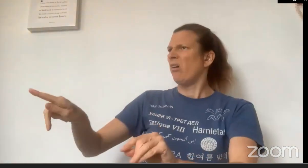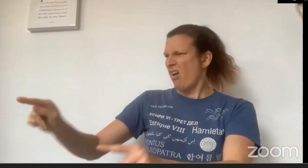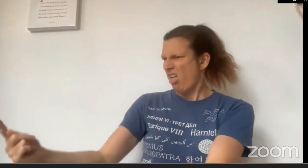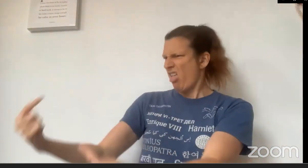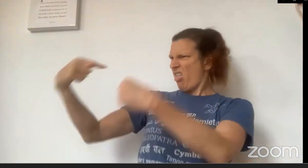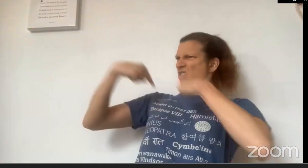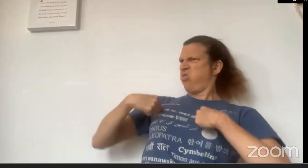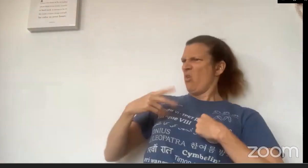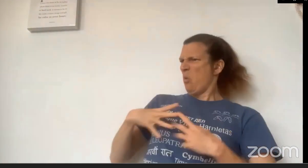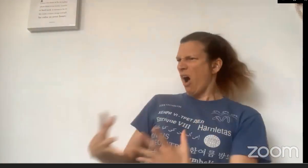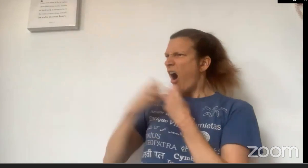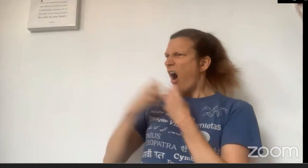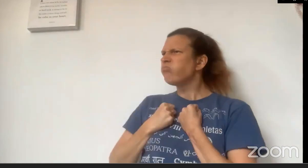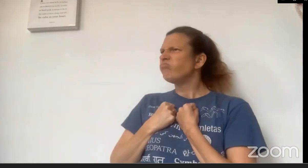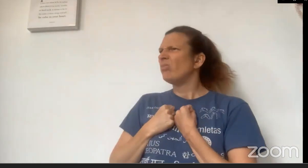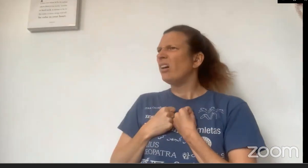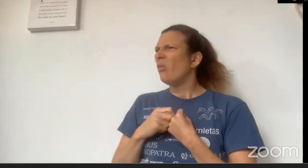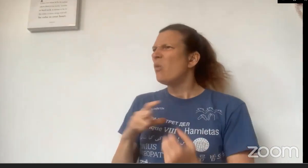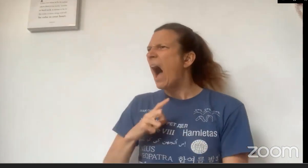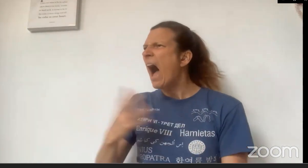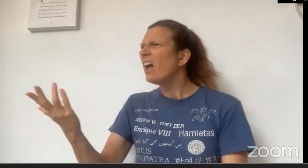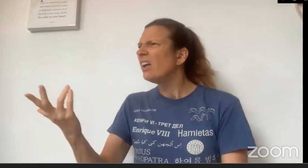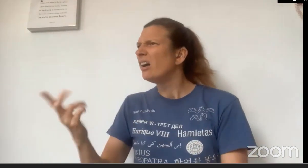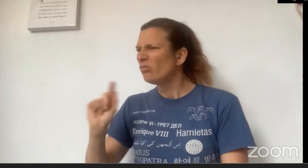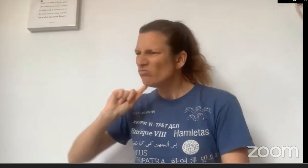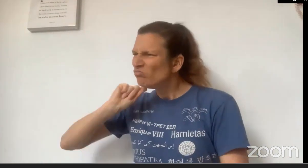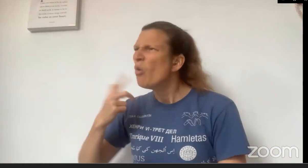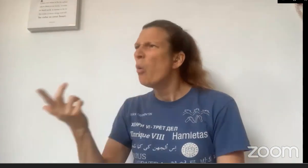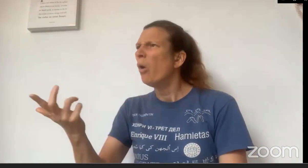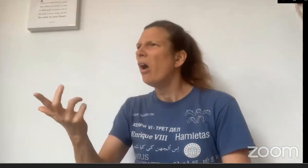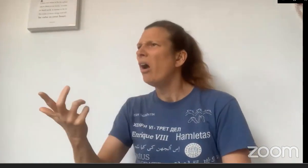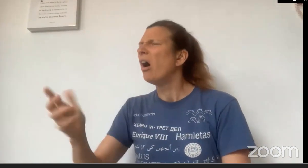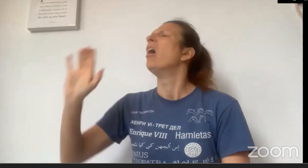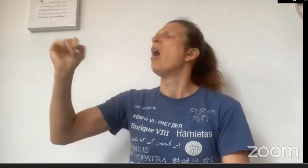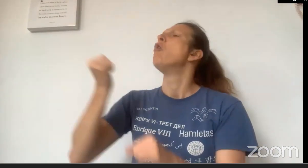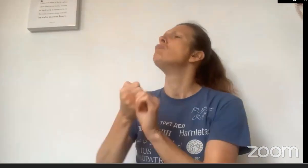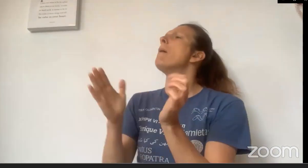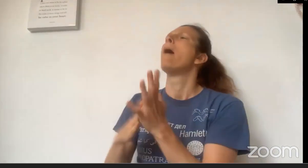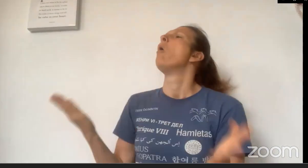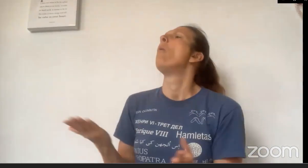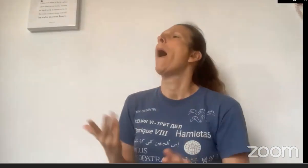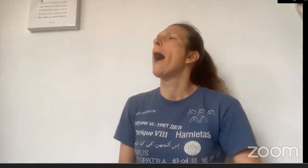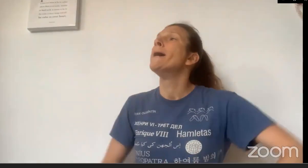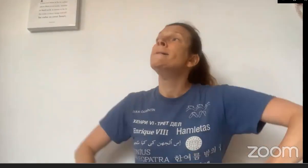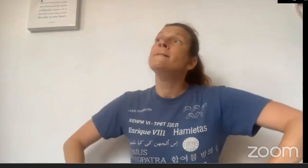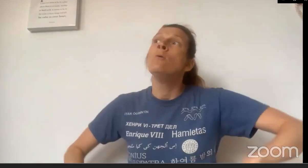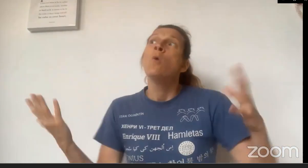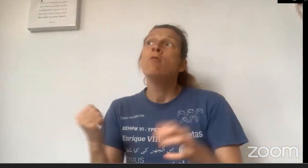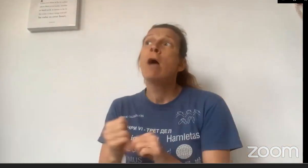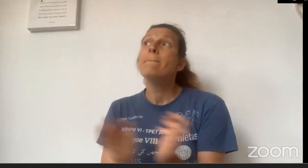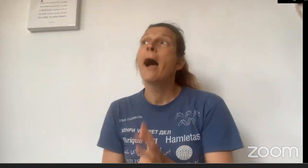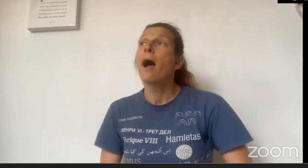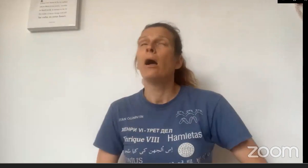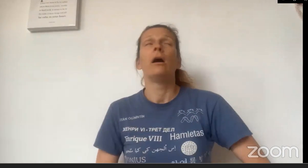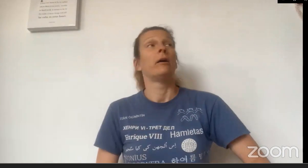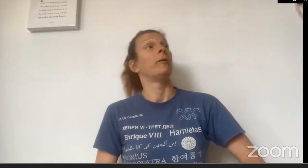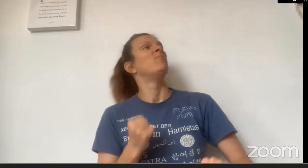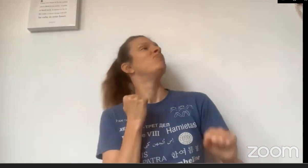"Calm down Woodcutter and Wolf, stop! You can't bully me, you can't eat me, that's cruel! Where is my grandma? Come on!"